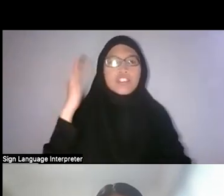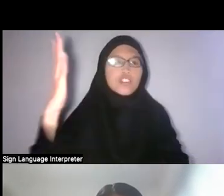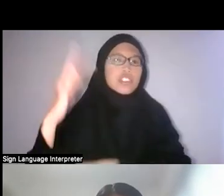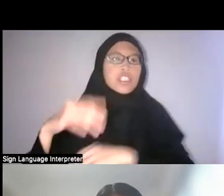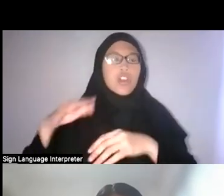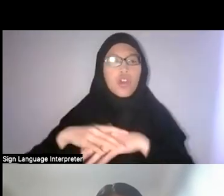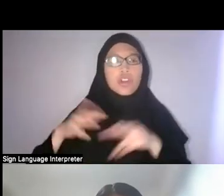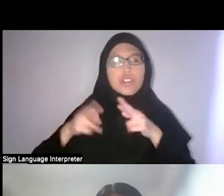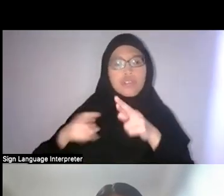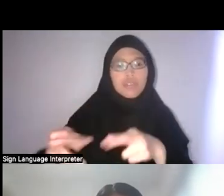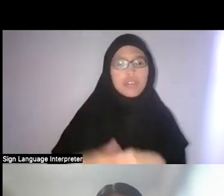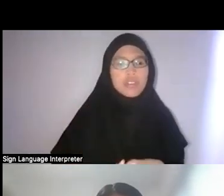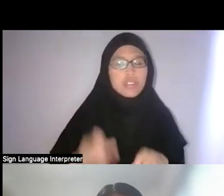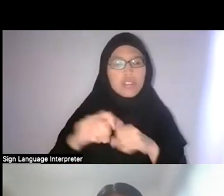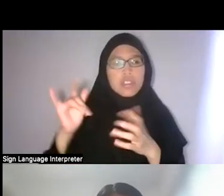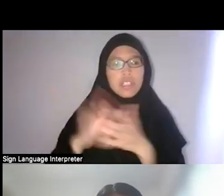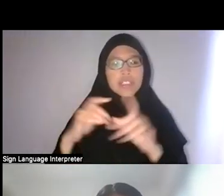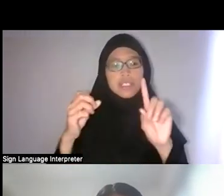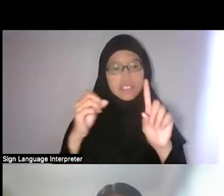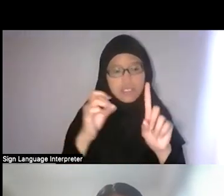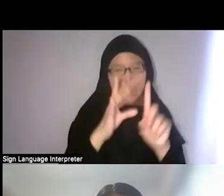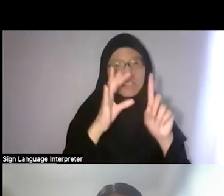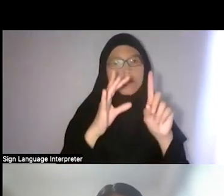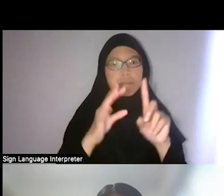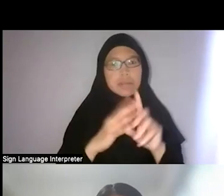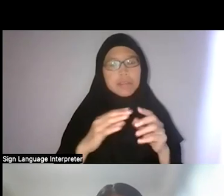That was the spark for him to create the "garden city" plan.